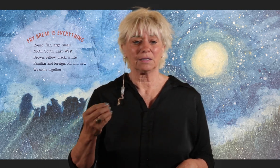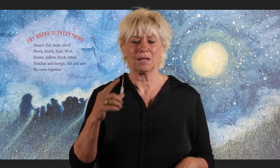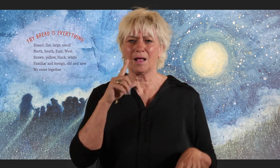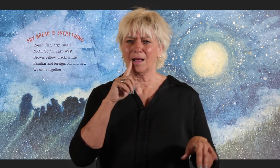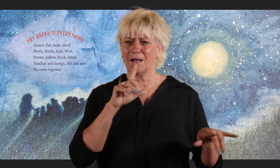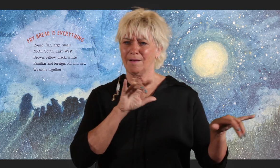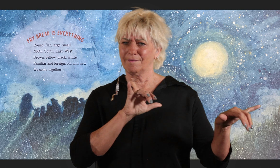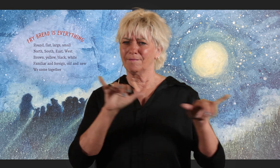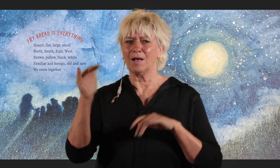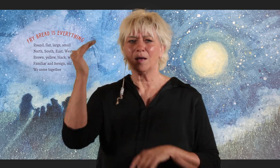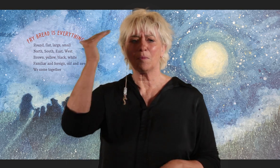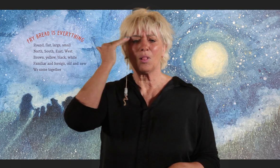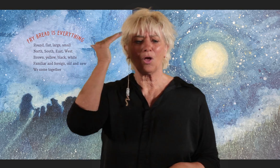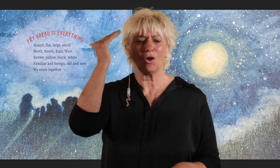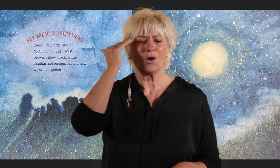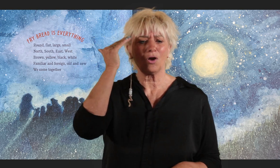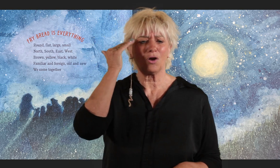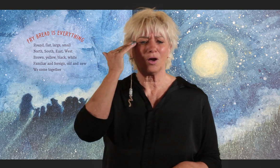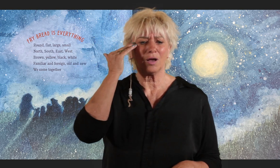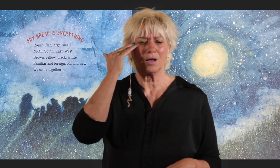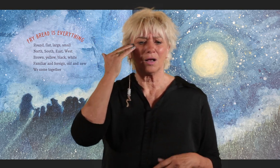Familiar and foreign,